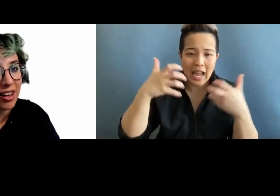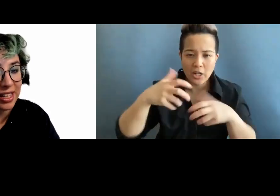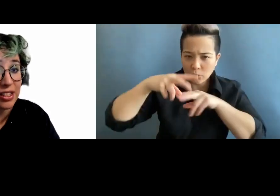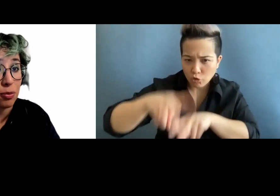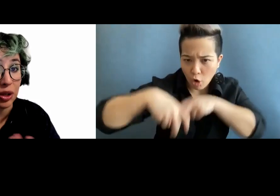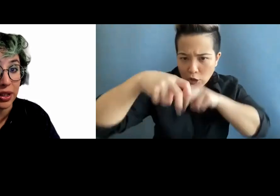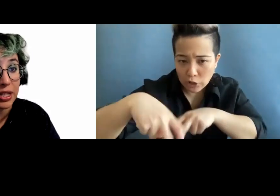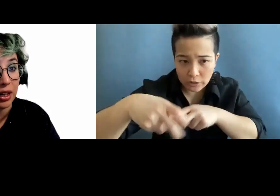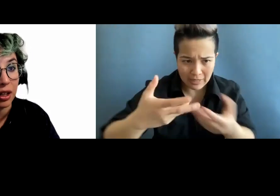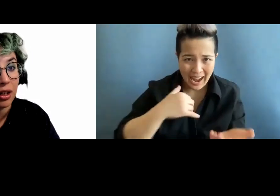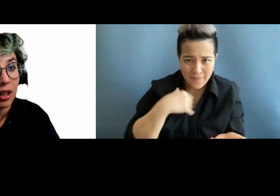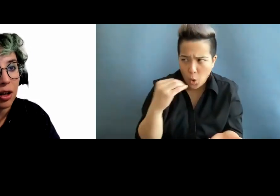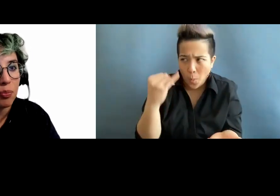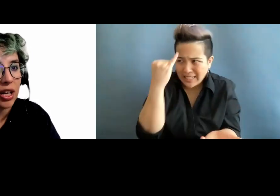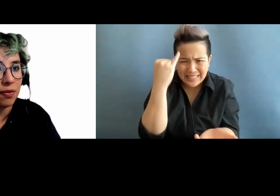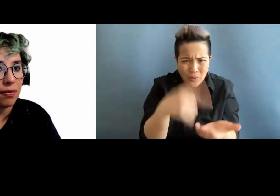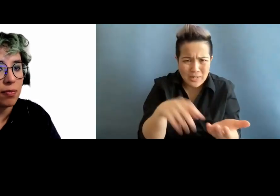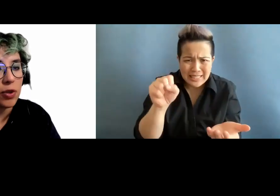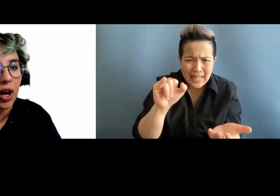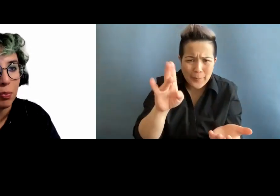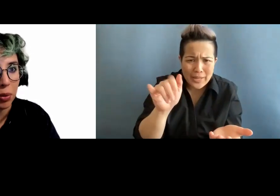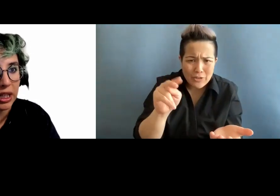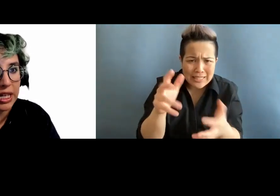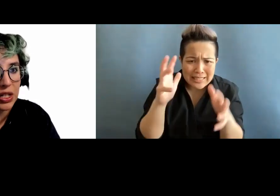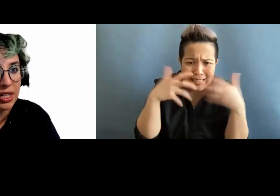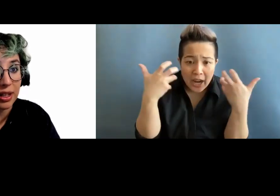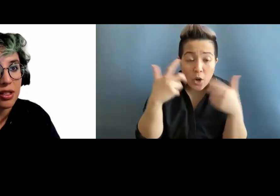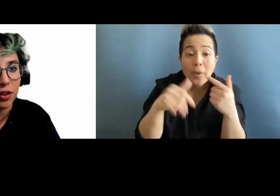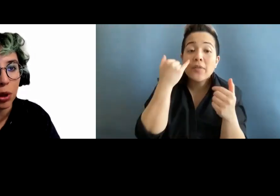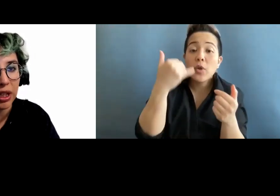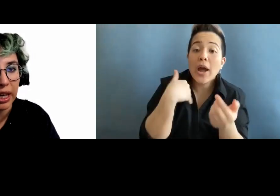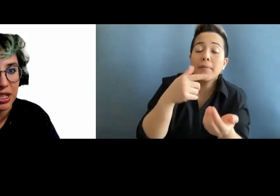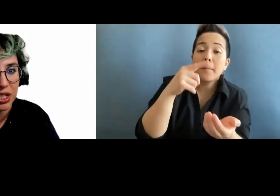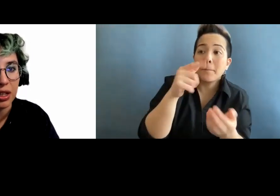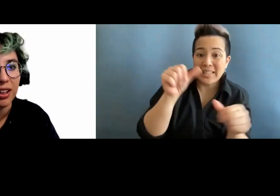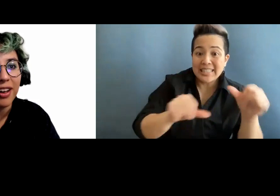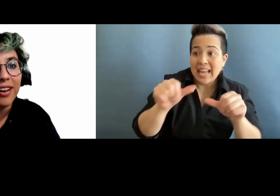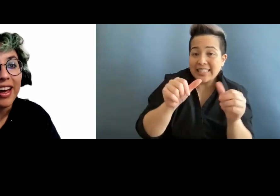is a Siberian tiger, but if you have a publication, a scientific publication,